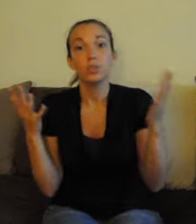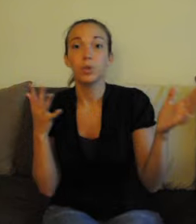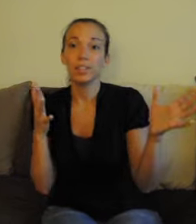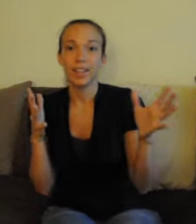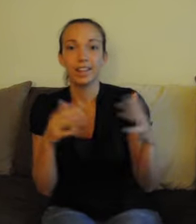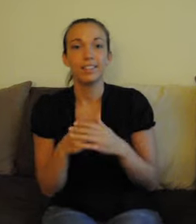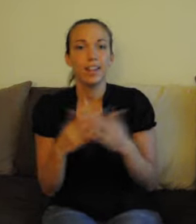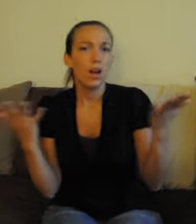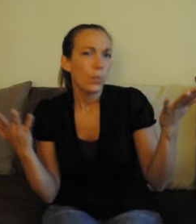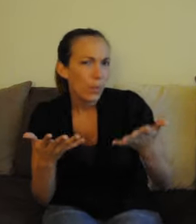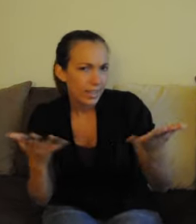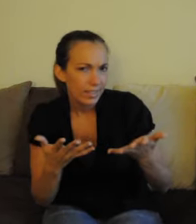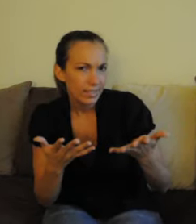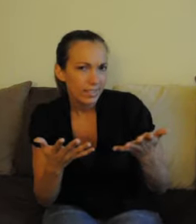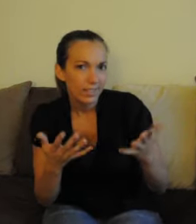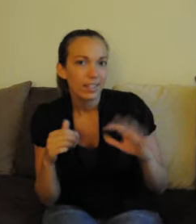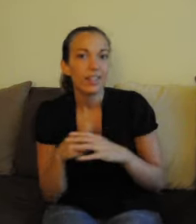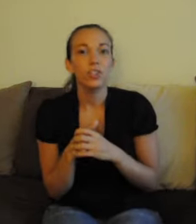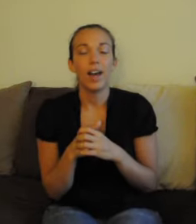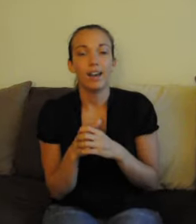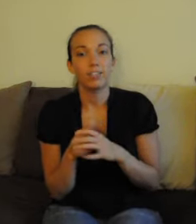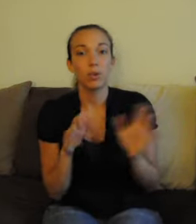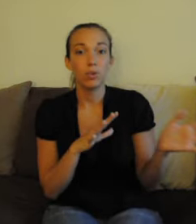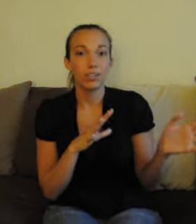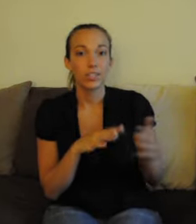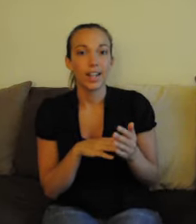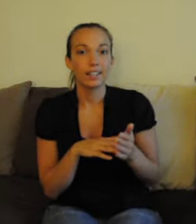the newer sign, "what". You have the older sign, "what"